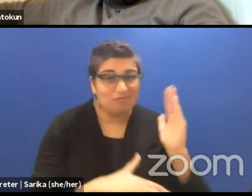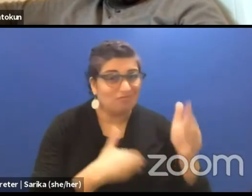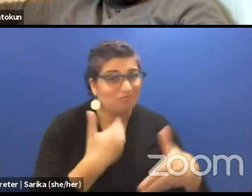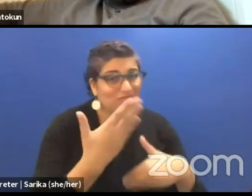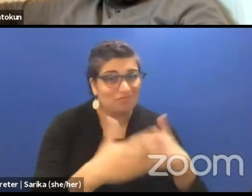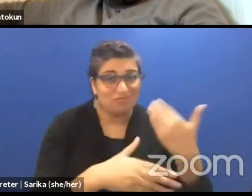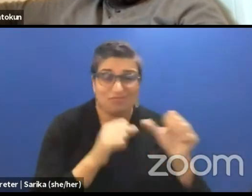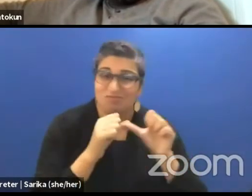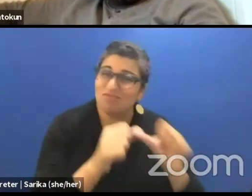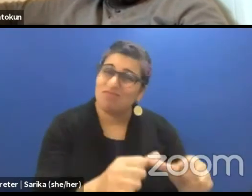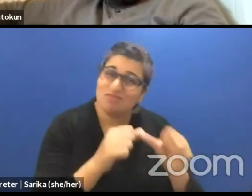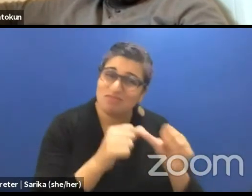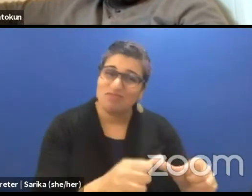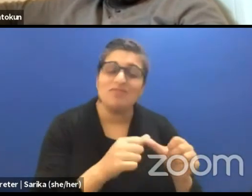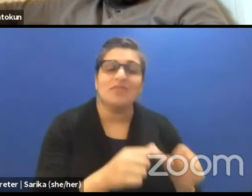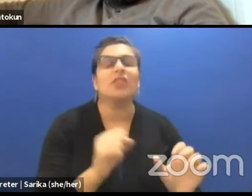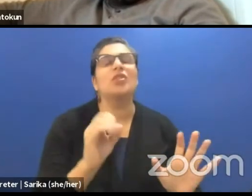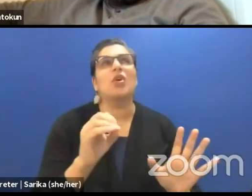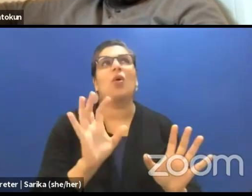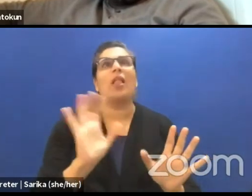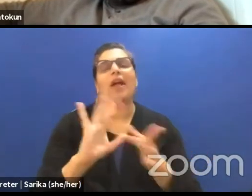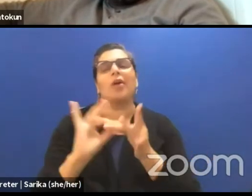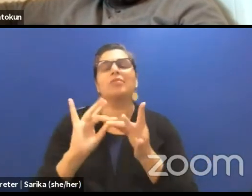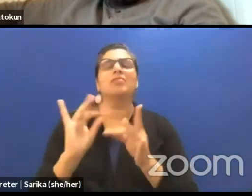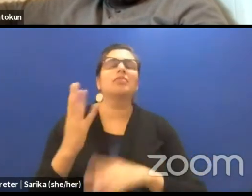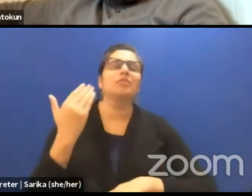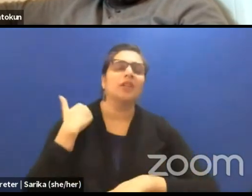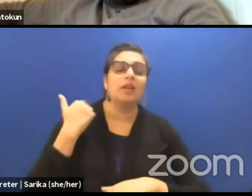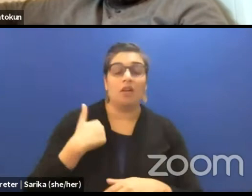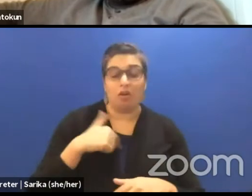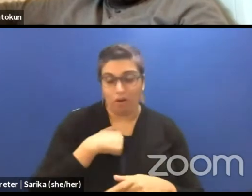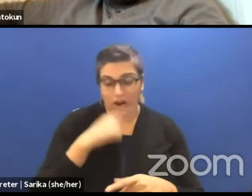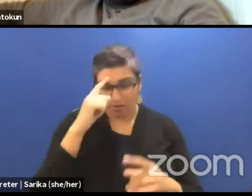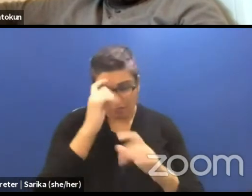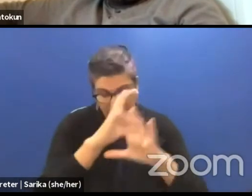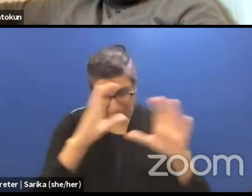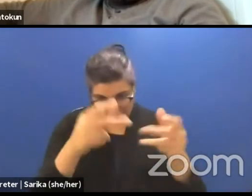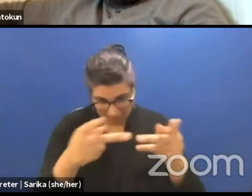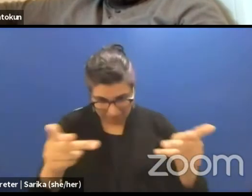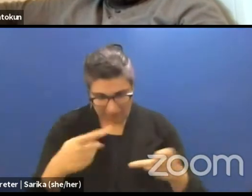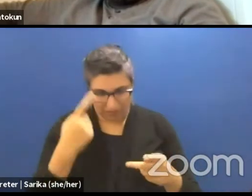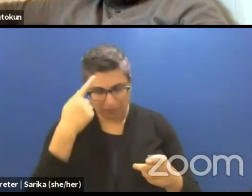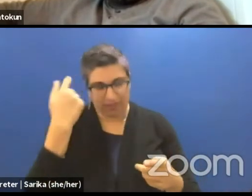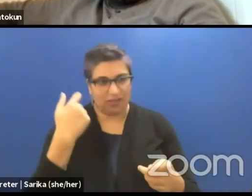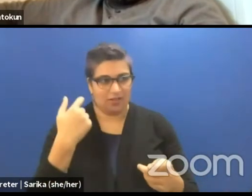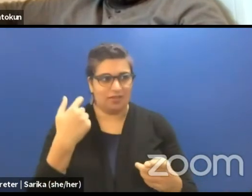As I said earlier, we can think of the place because we are made to think of the place